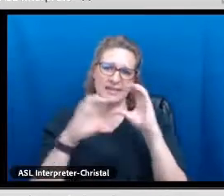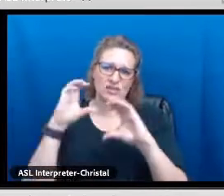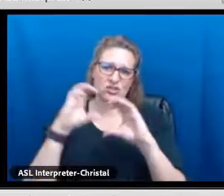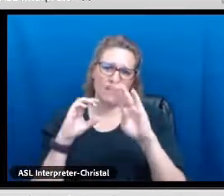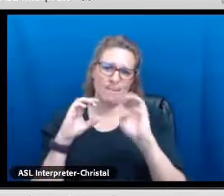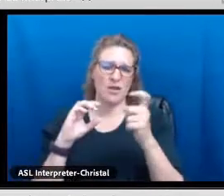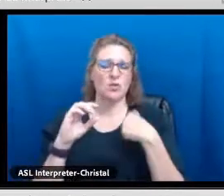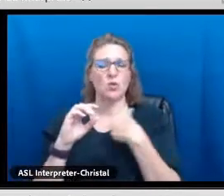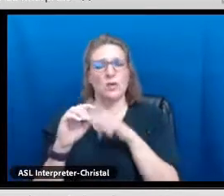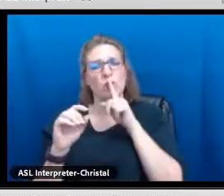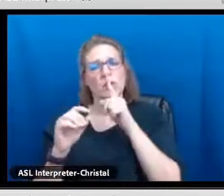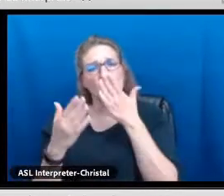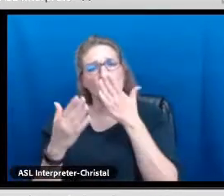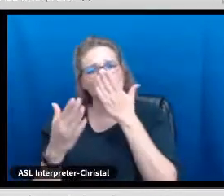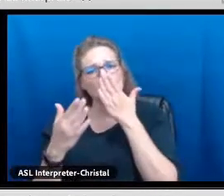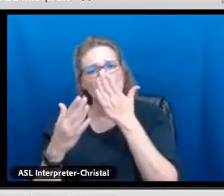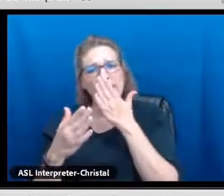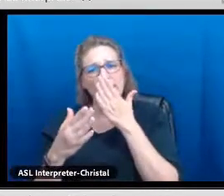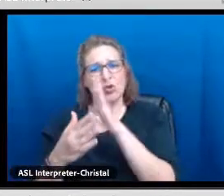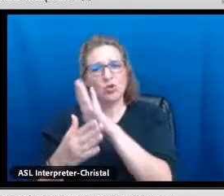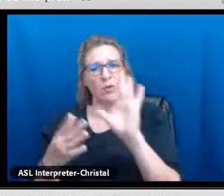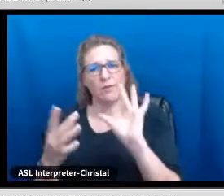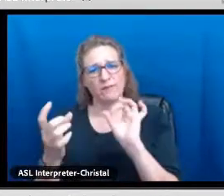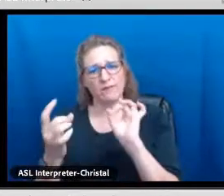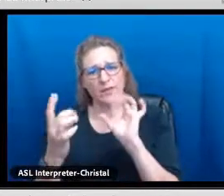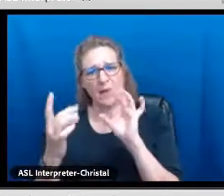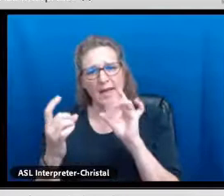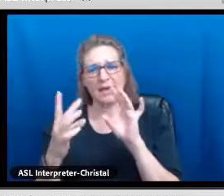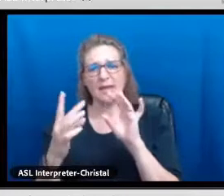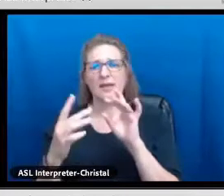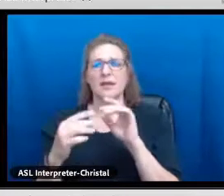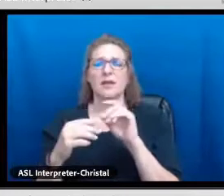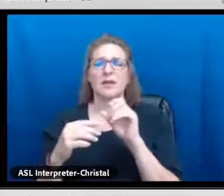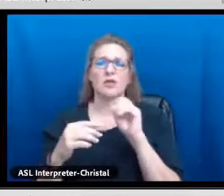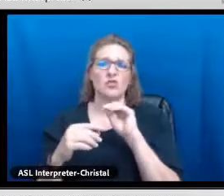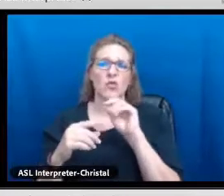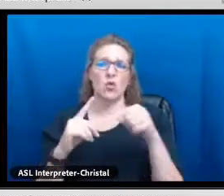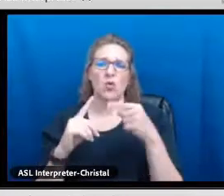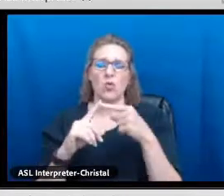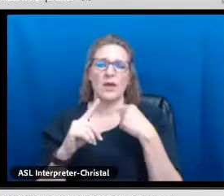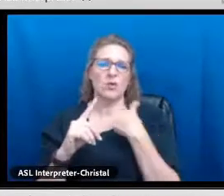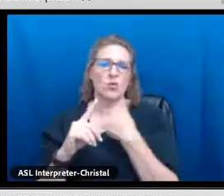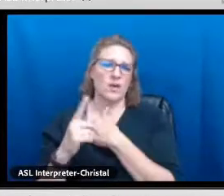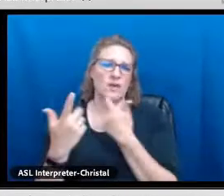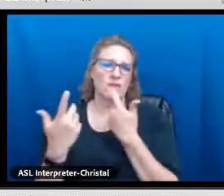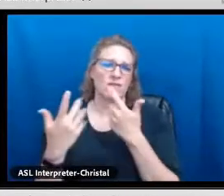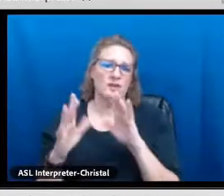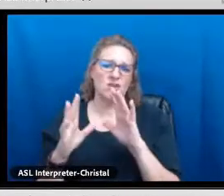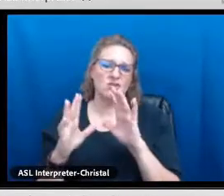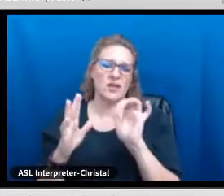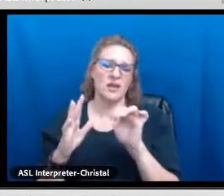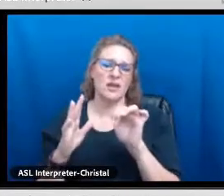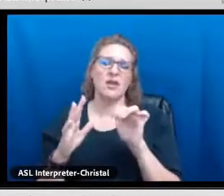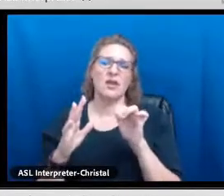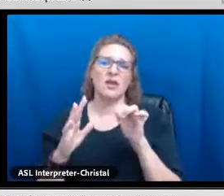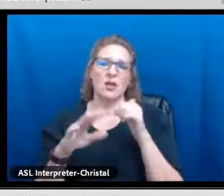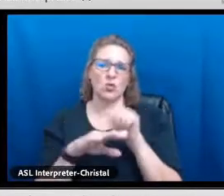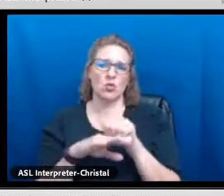We want to ask everybody to complete a stakeholder feedback survey. We're going to put a link in the chat box.